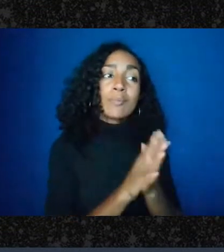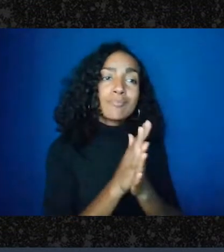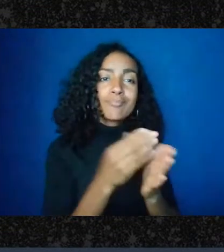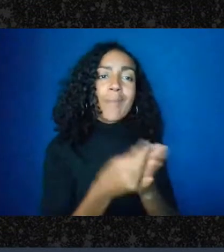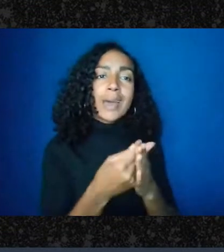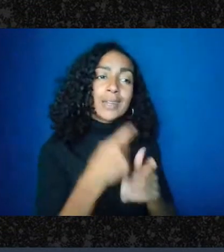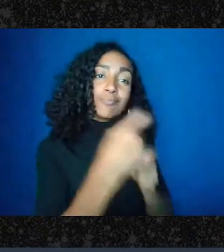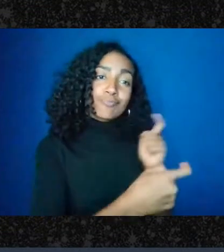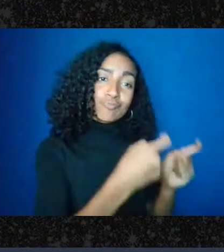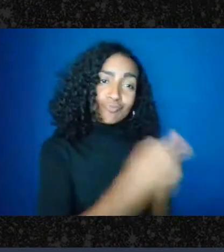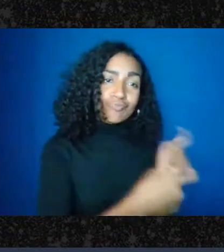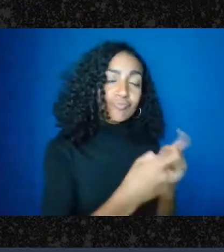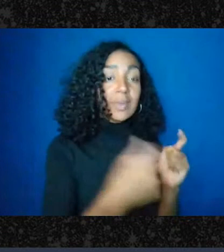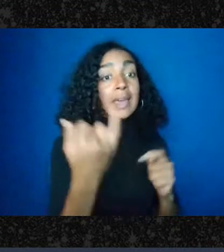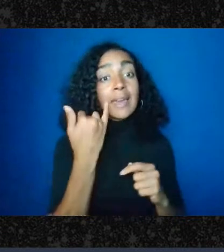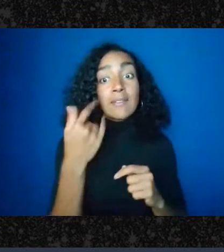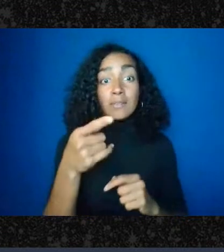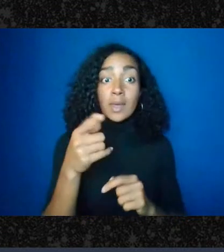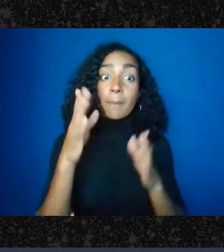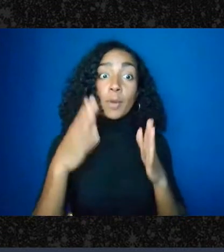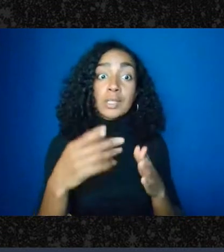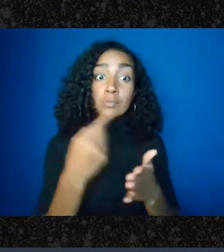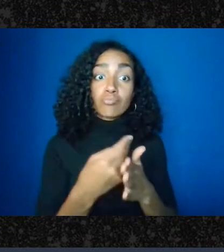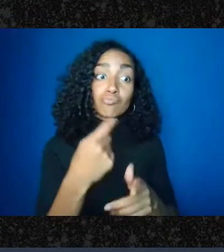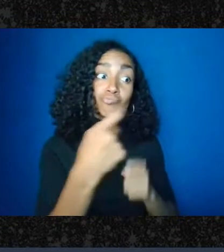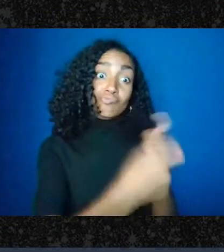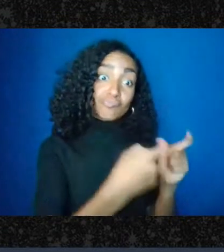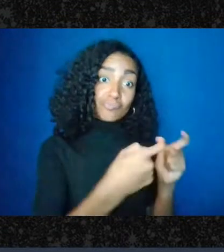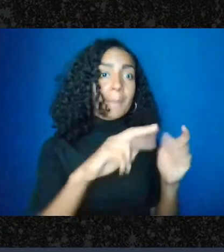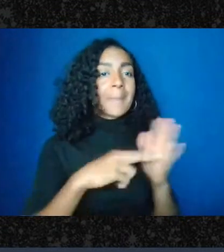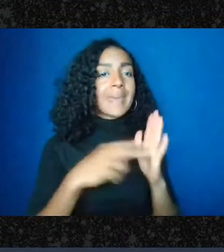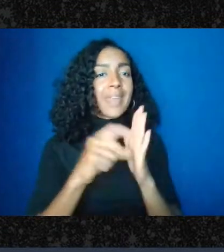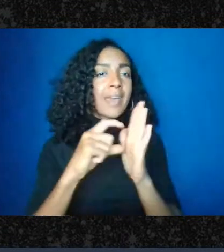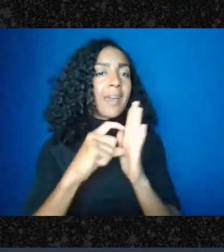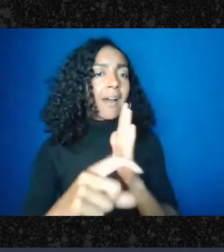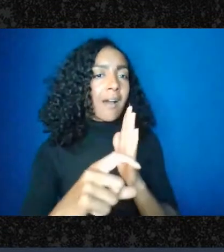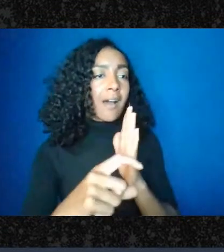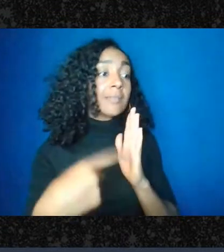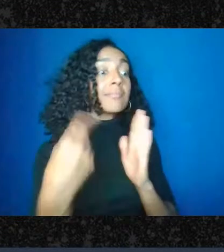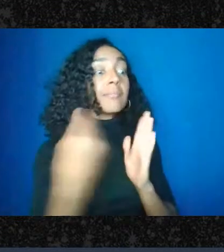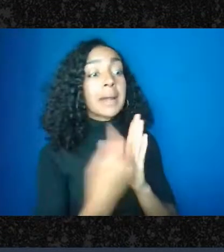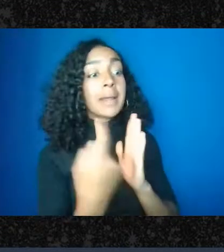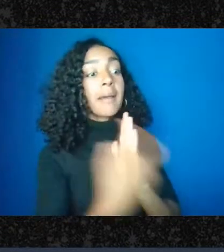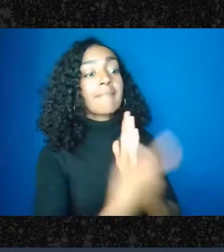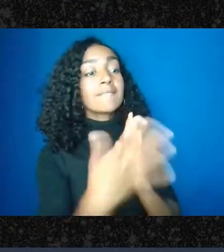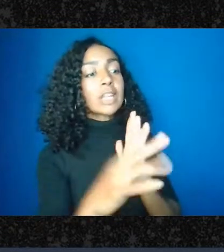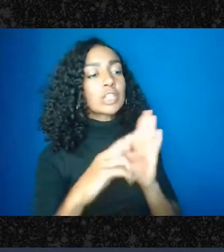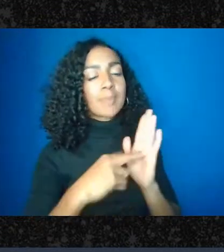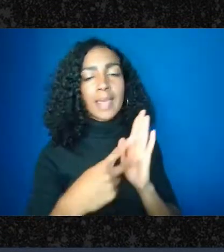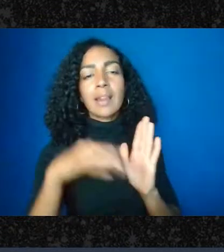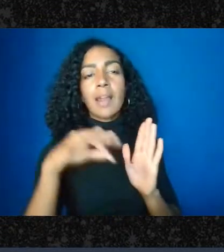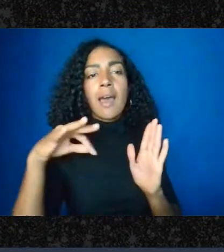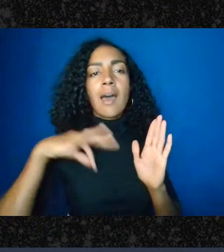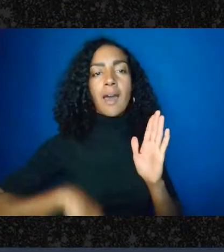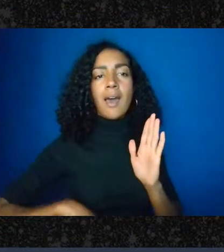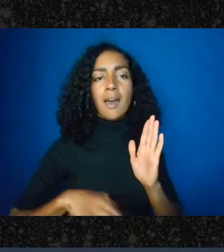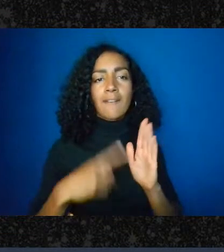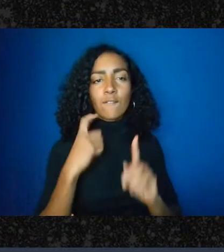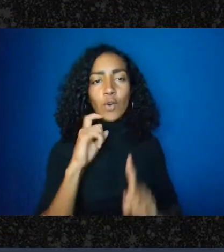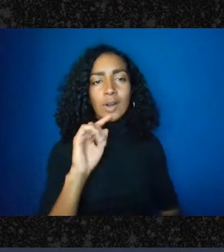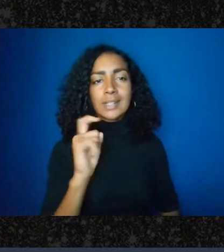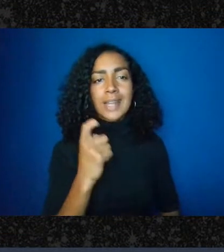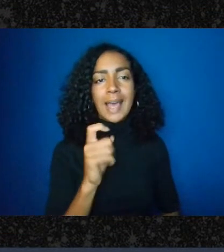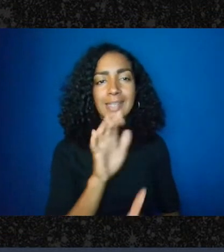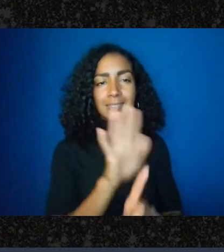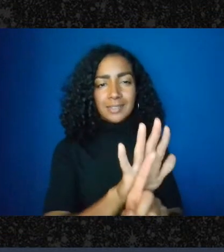then you know they get this tax benefit. Potentially, 501 c3s are also better